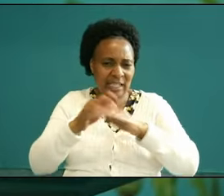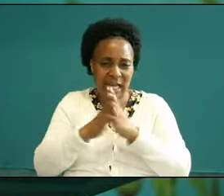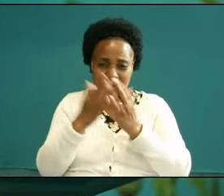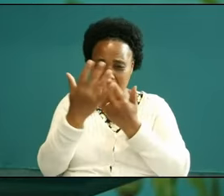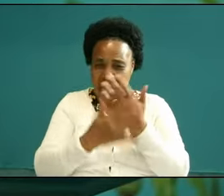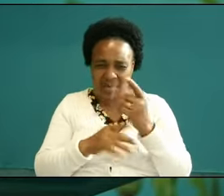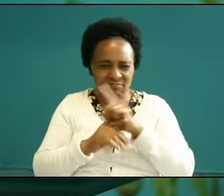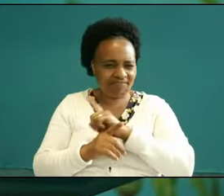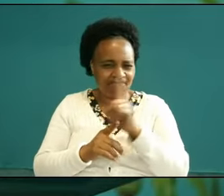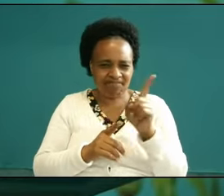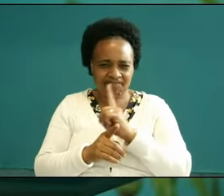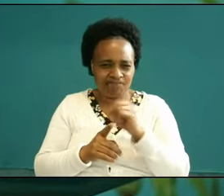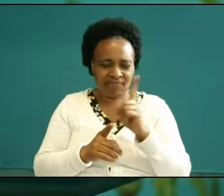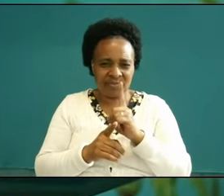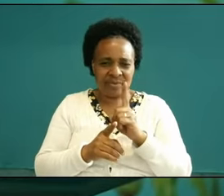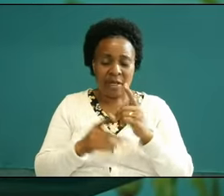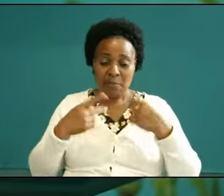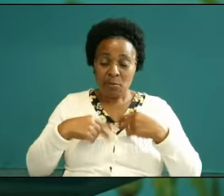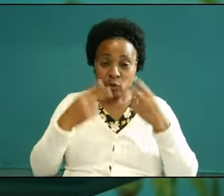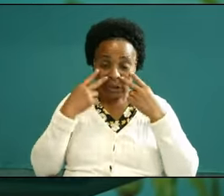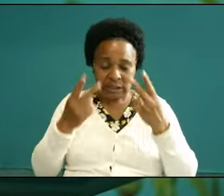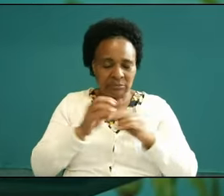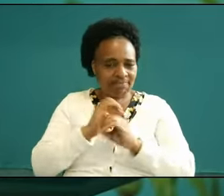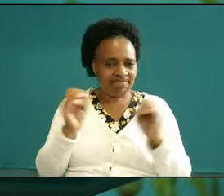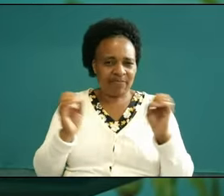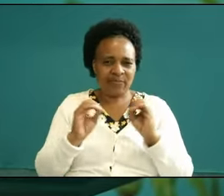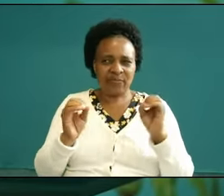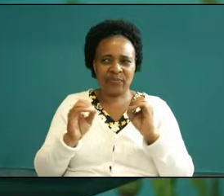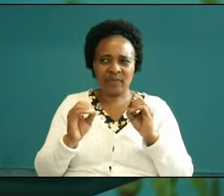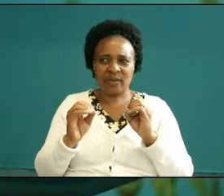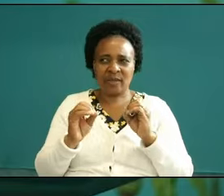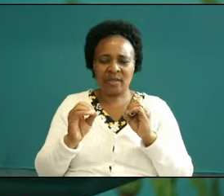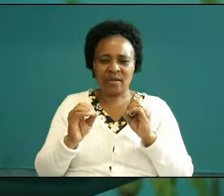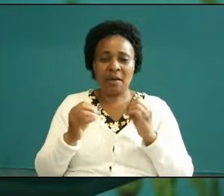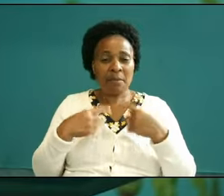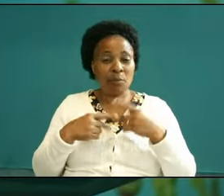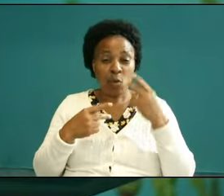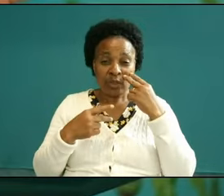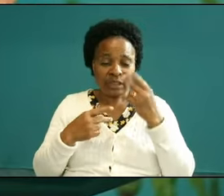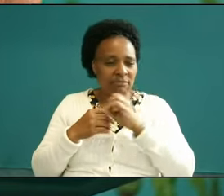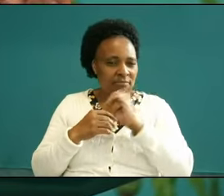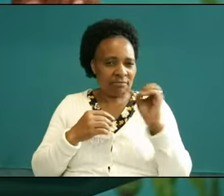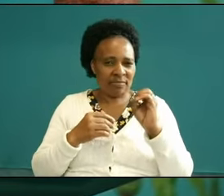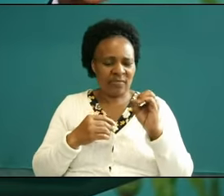not fighting the people we see there is one behind the people we see you're not fighting